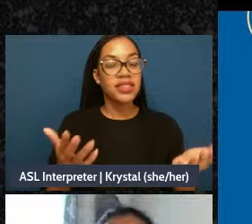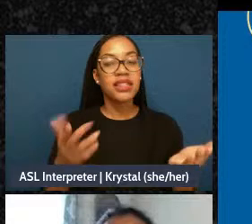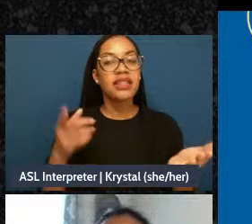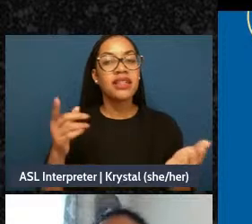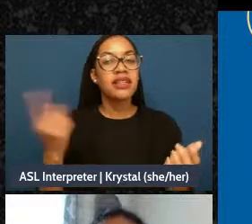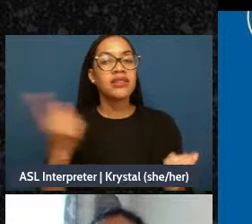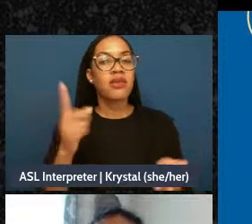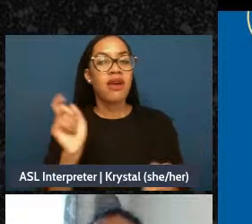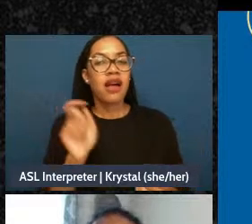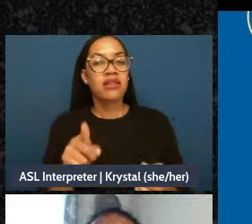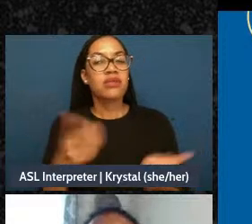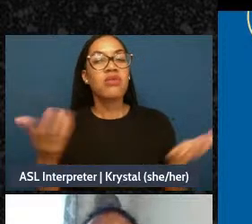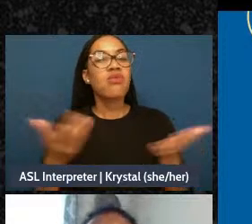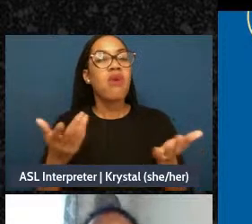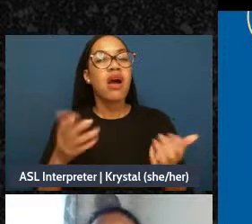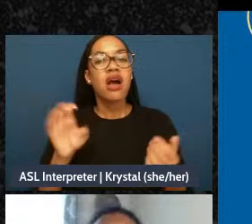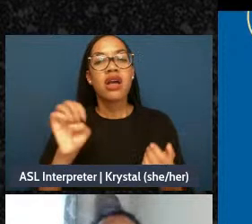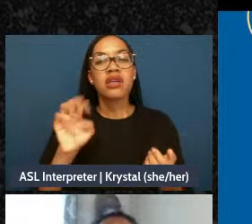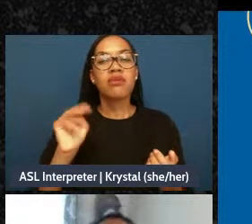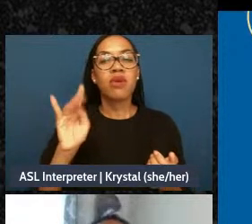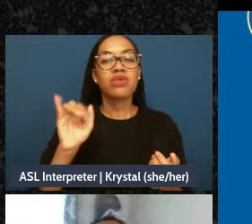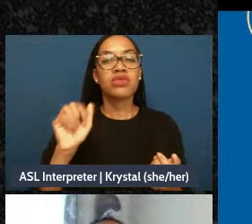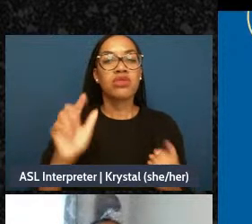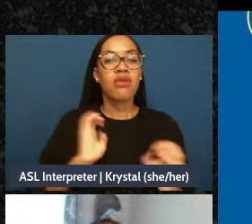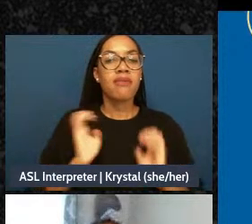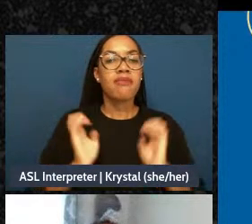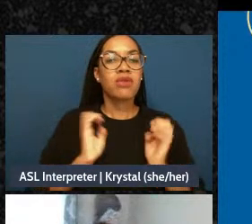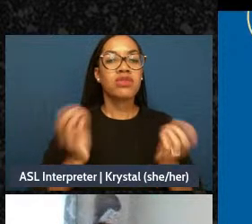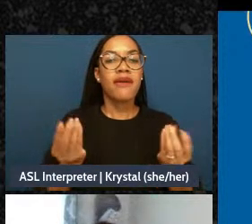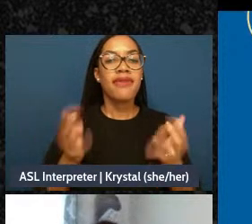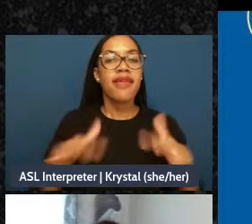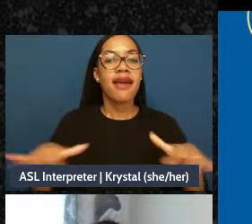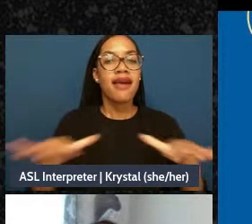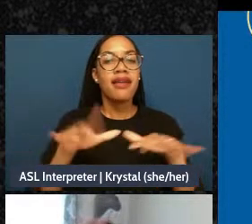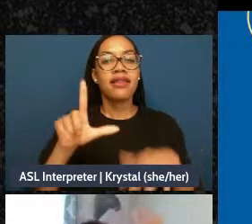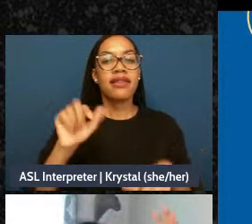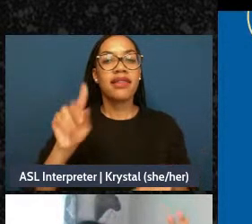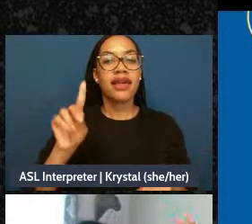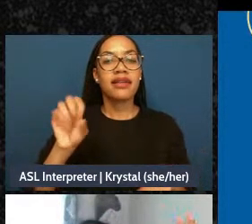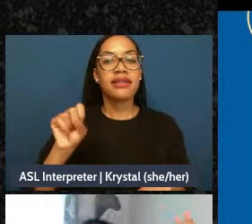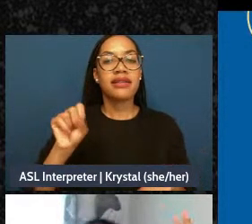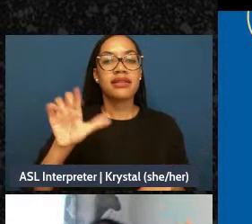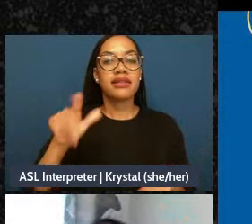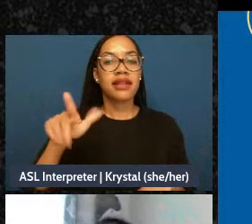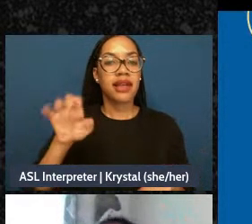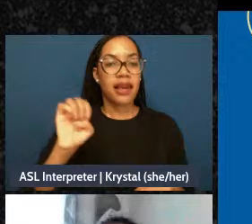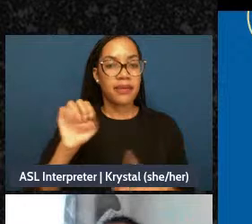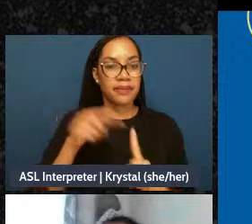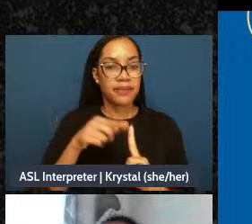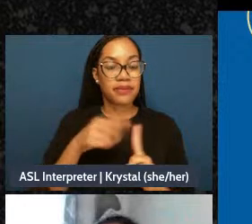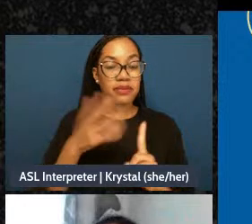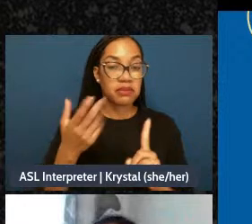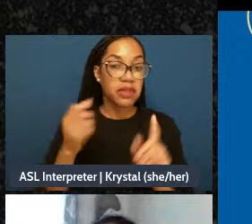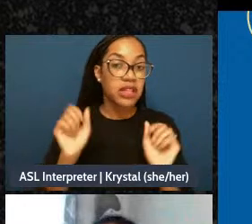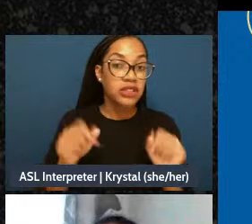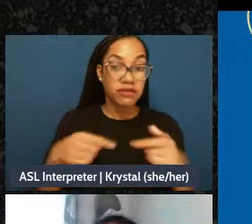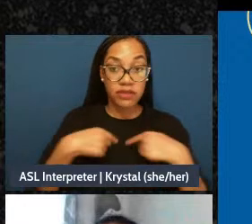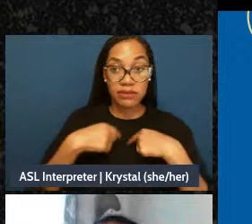For me, my emotional landscape is all of the spaces and places that my emotions manifest and